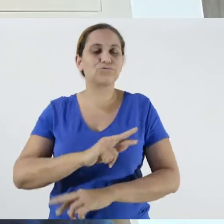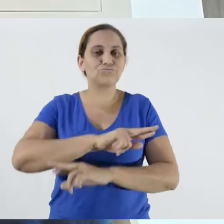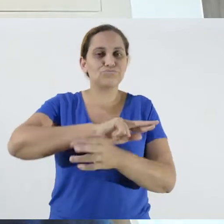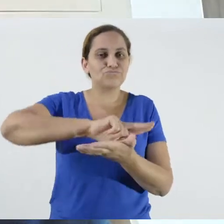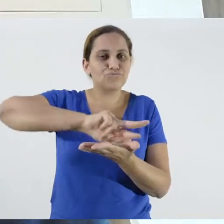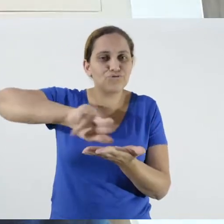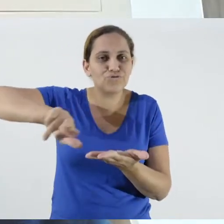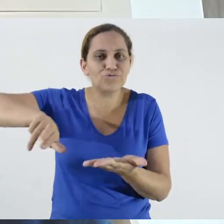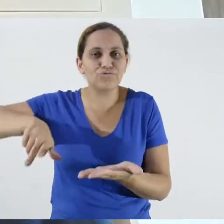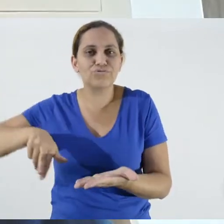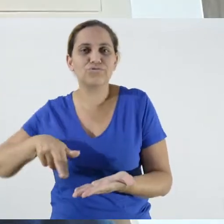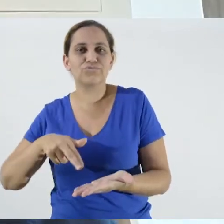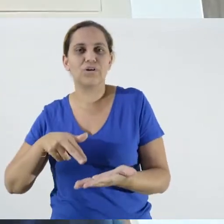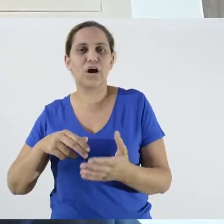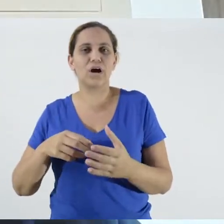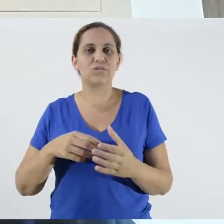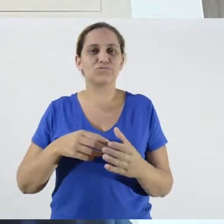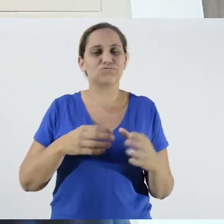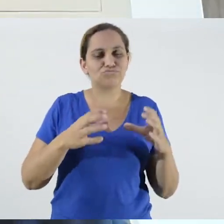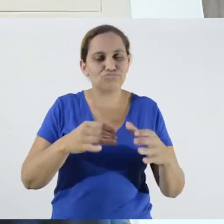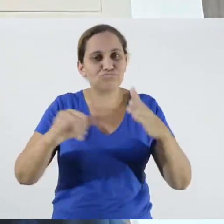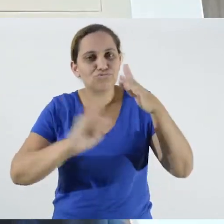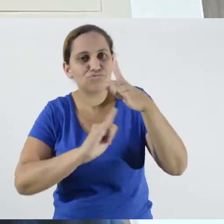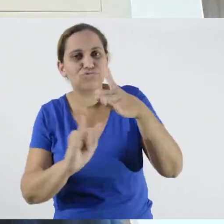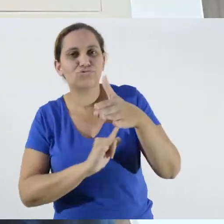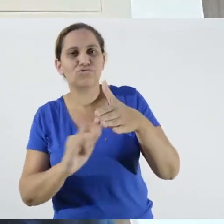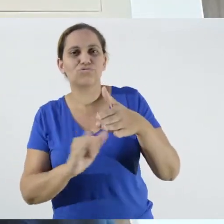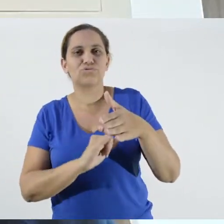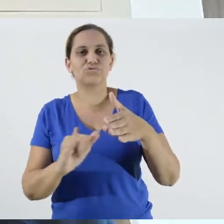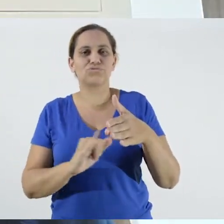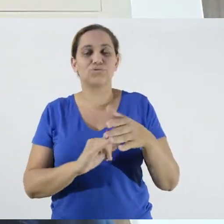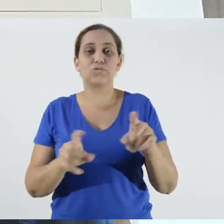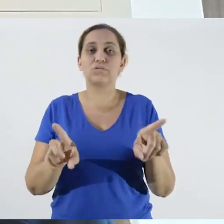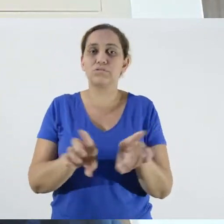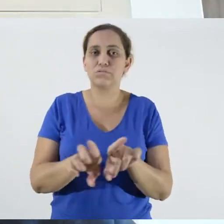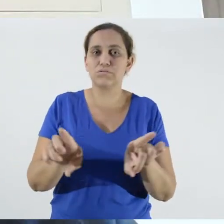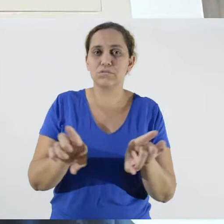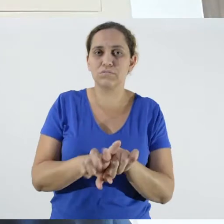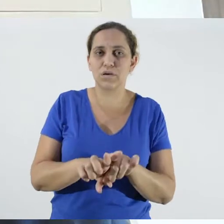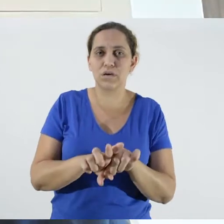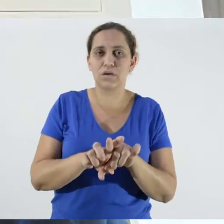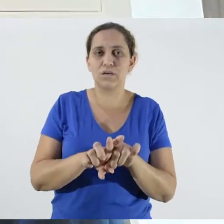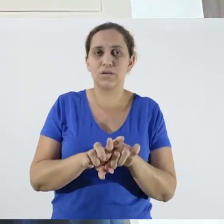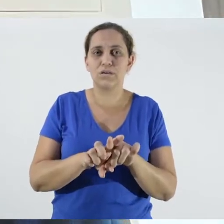governmental bodies and organizations that are